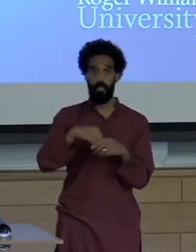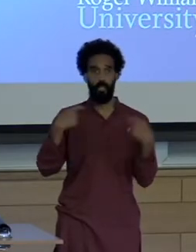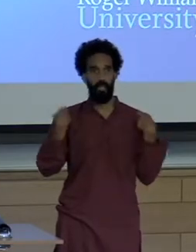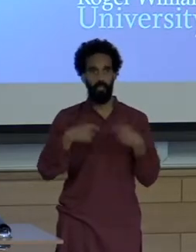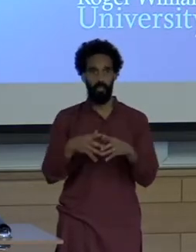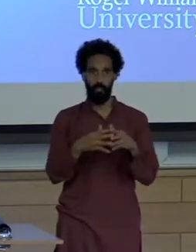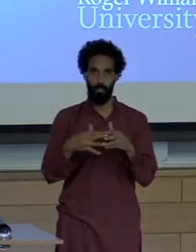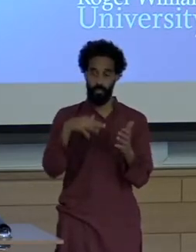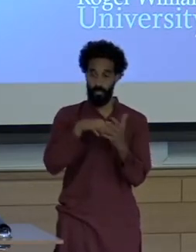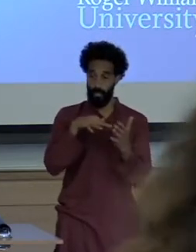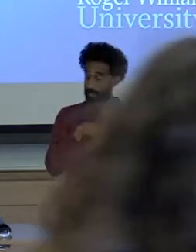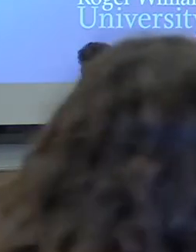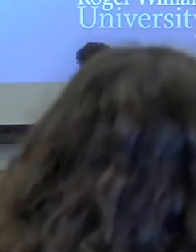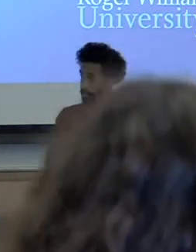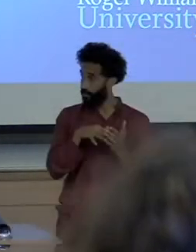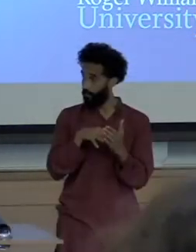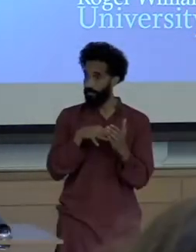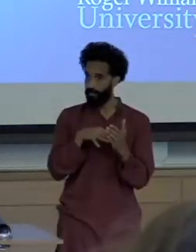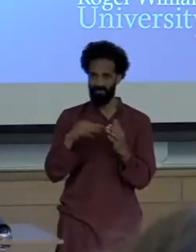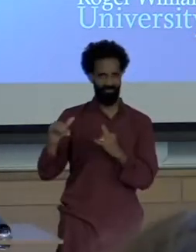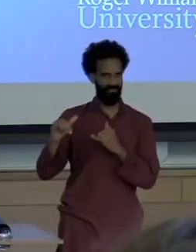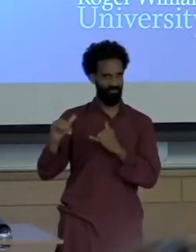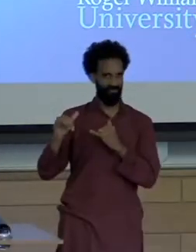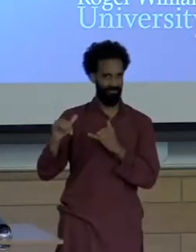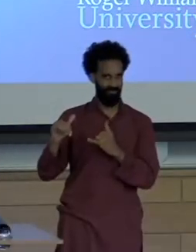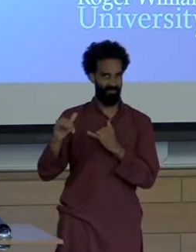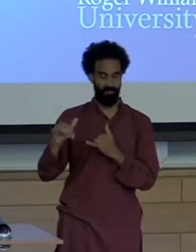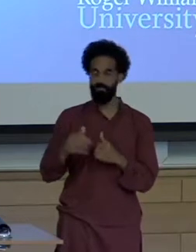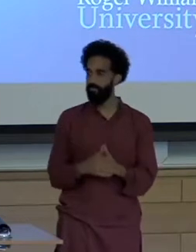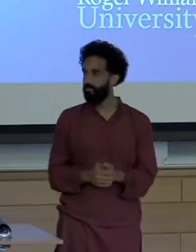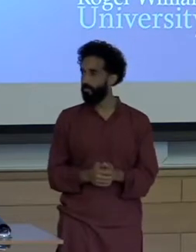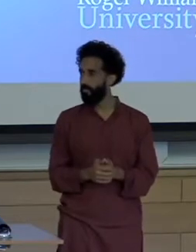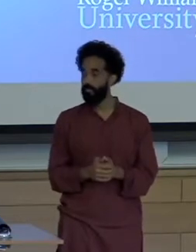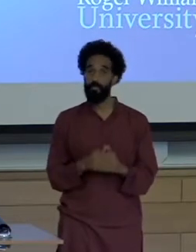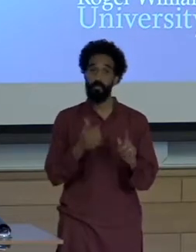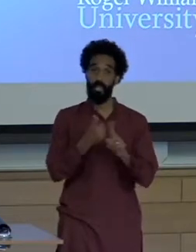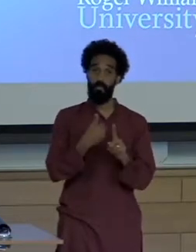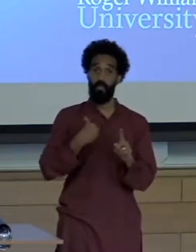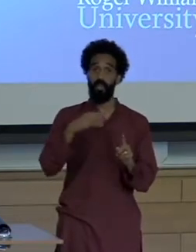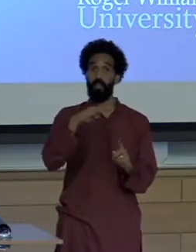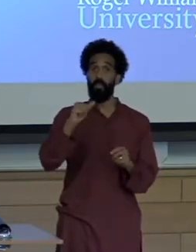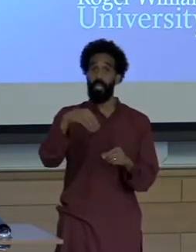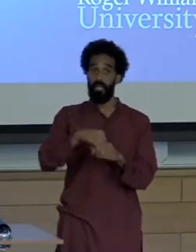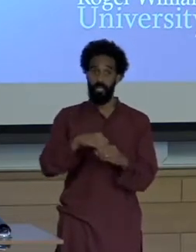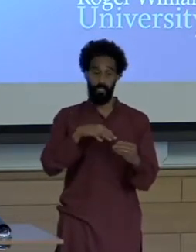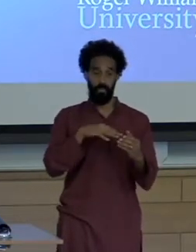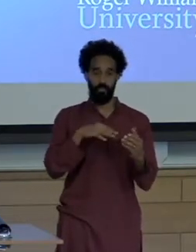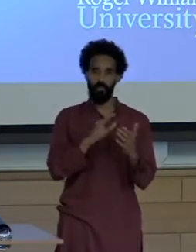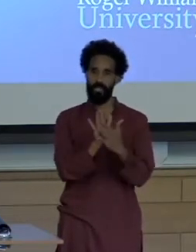Again something I share with her She has a BA in Cinema Studies from Denison University